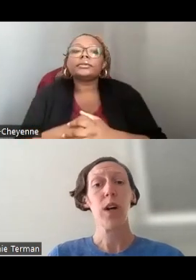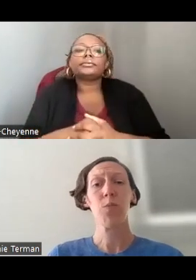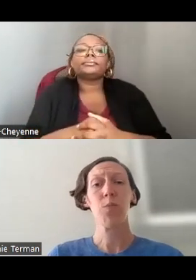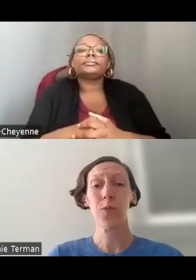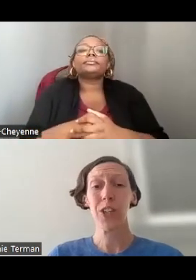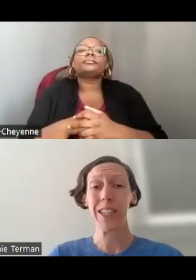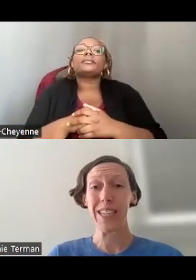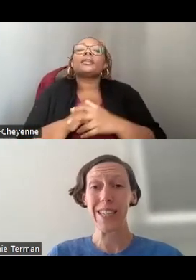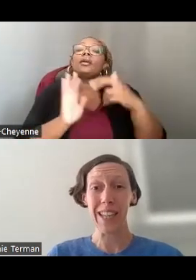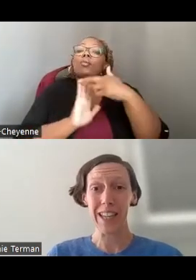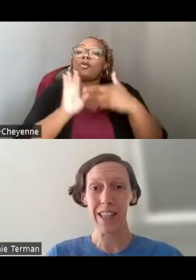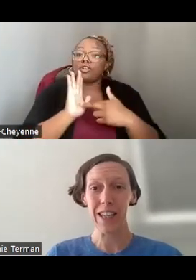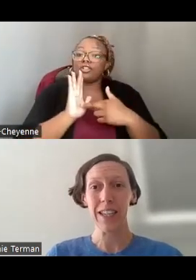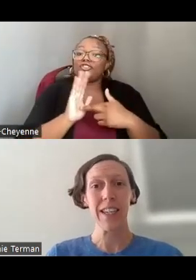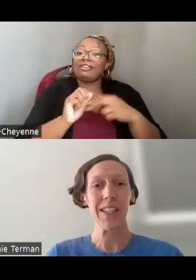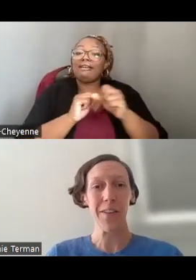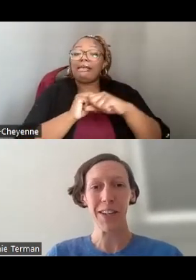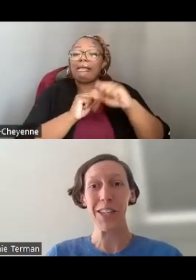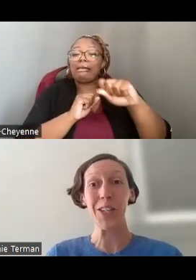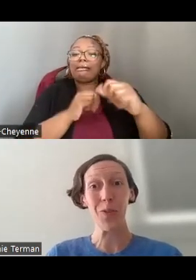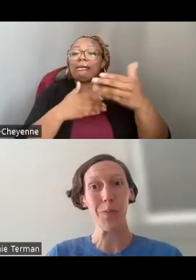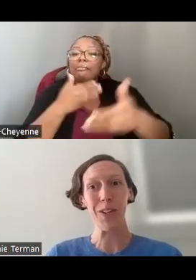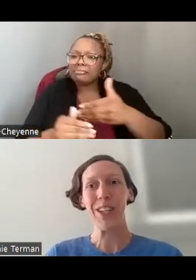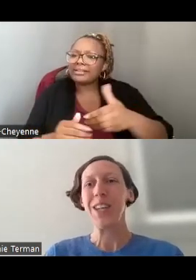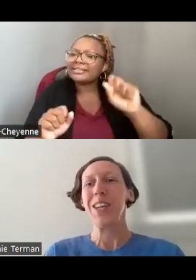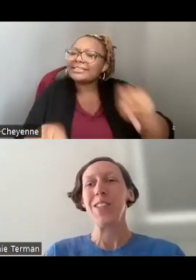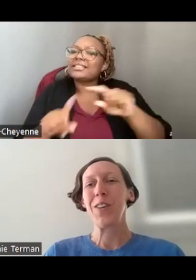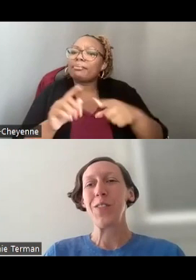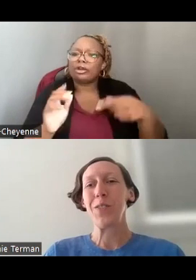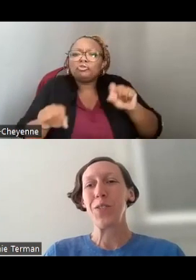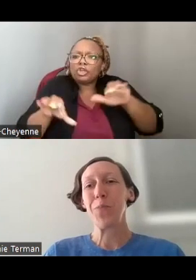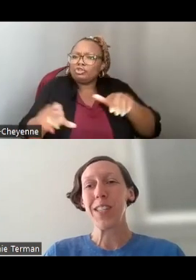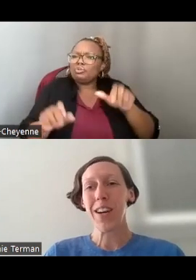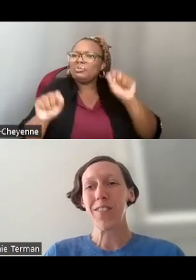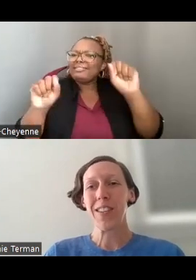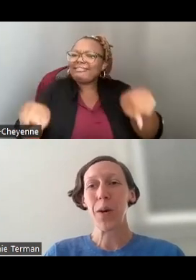WHILE REGISTRATION IS LENGTHY IT'S DEFINITELY DOABLE, SO YOU, YOU MUST HAVE THIS SET UP